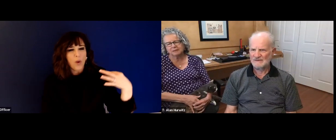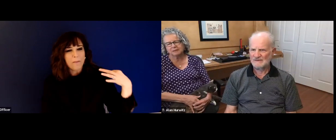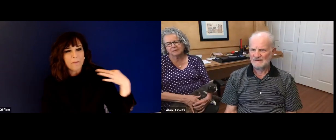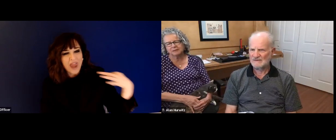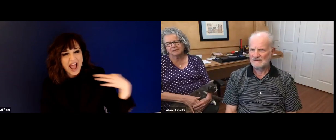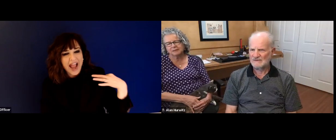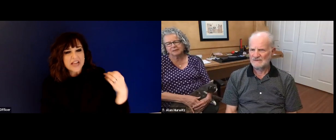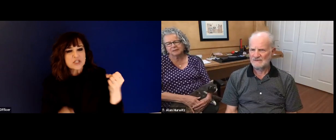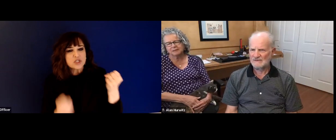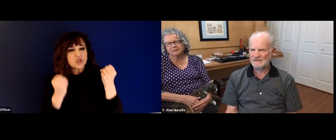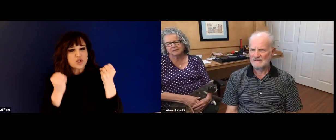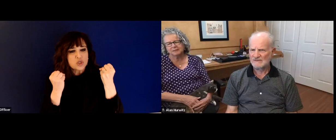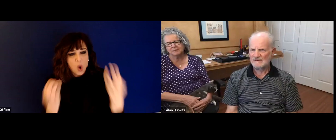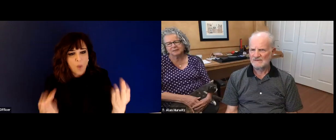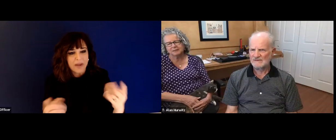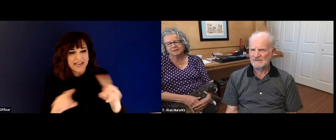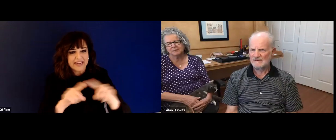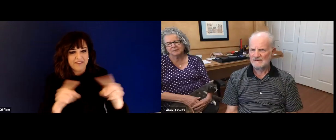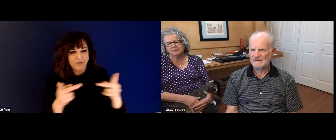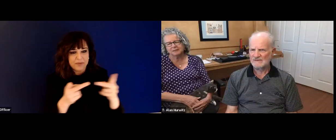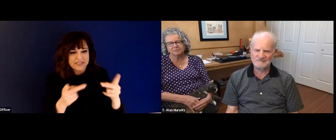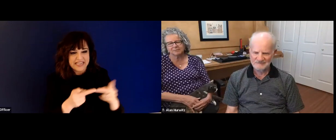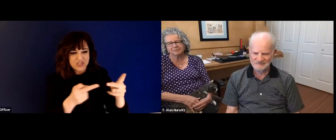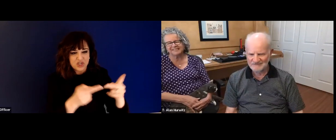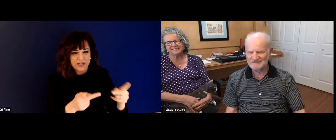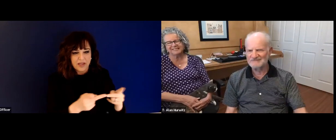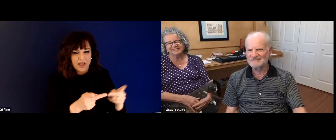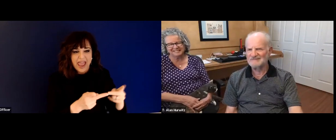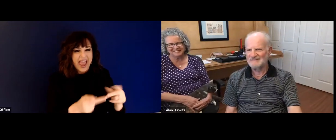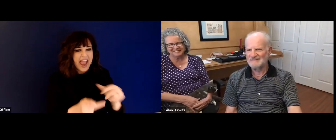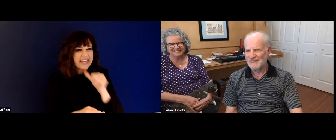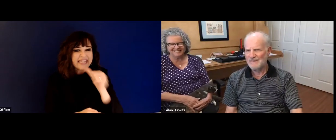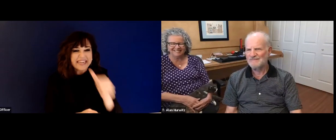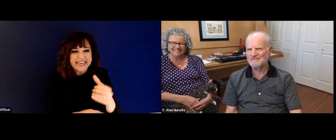really admire you, Alan. And you know, my God, when I was reading